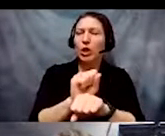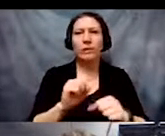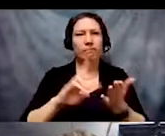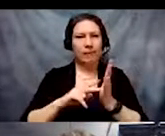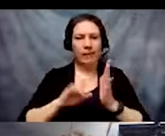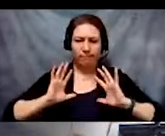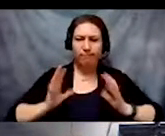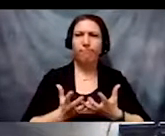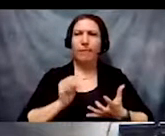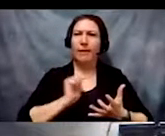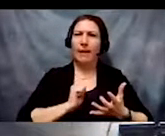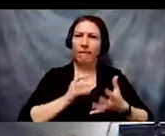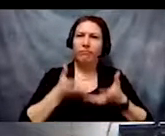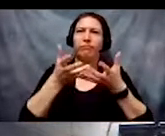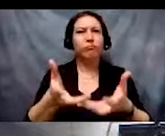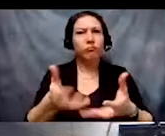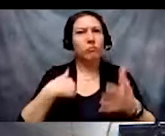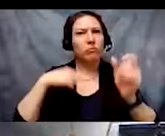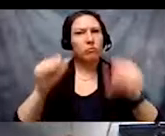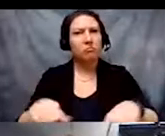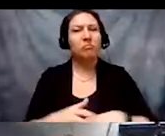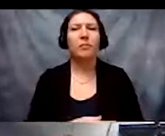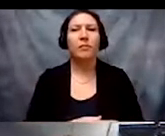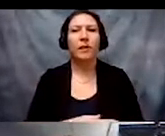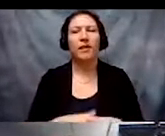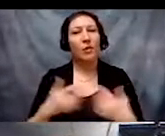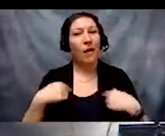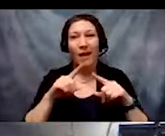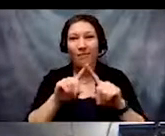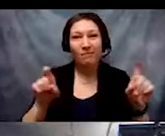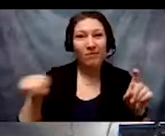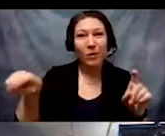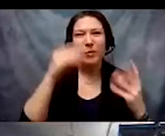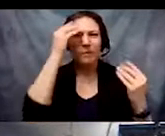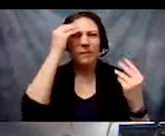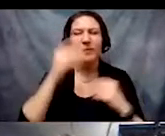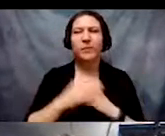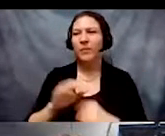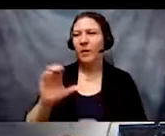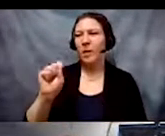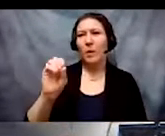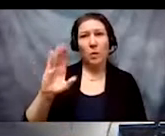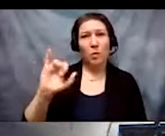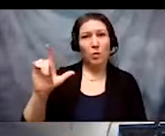are how can we bring our whole selves into social justice spaces and how do